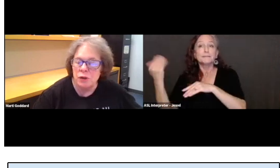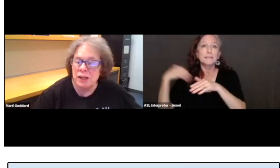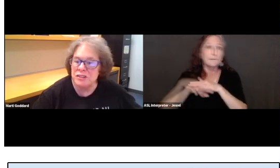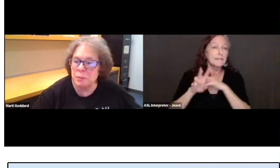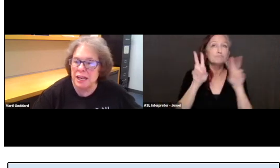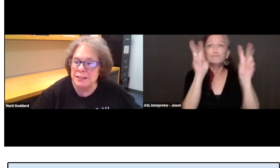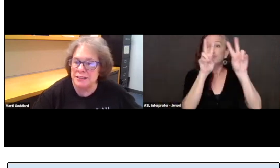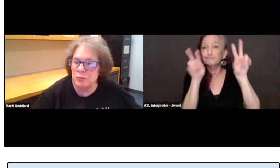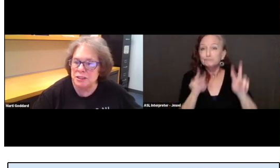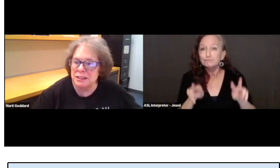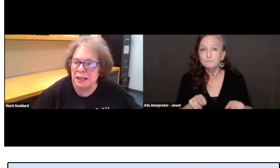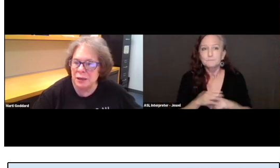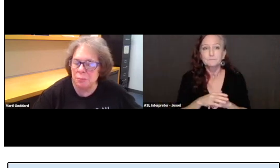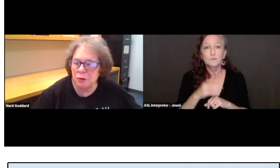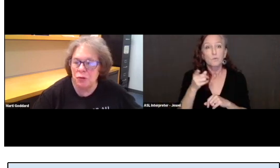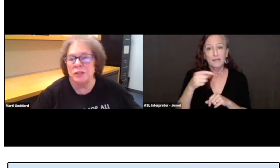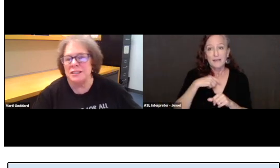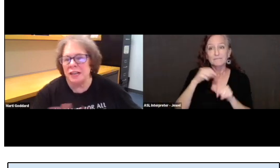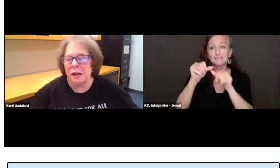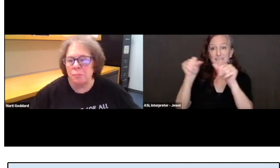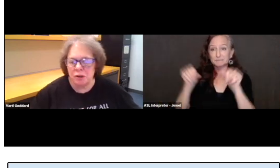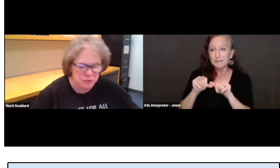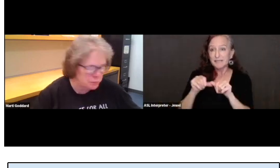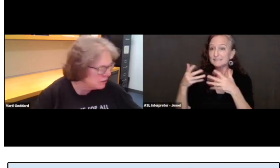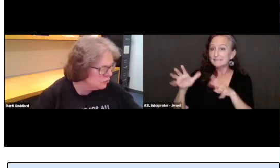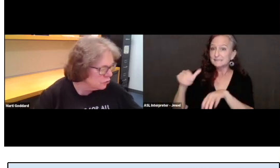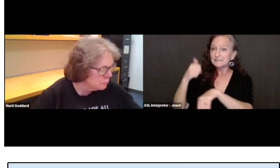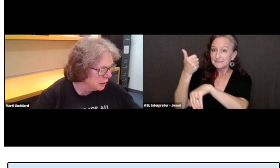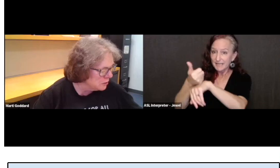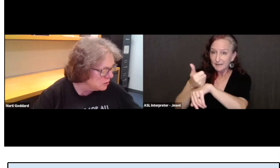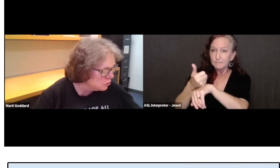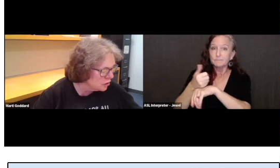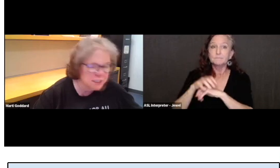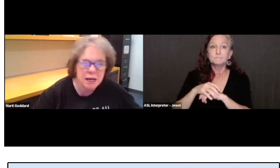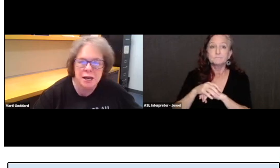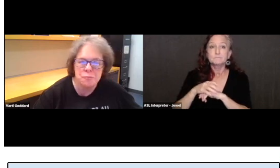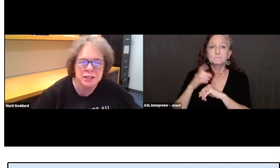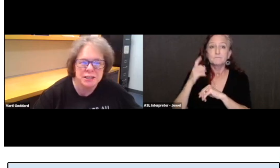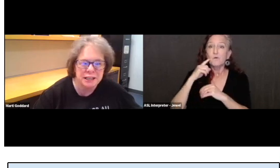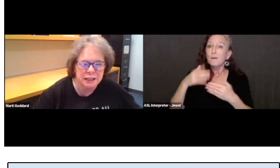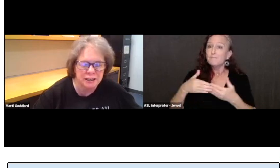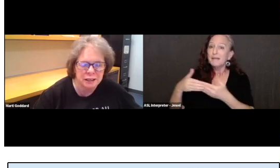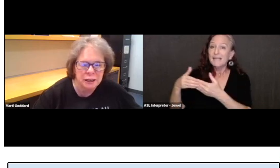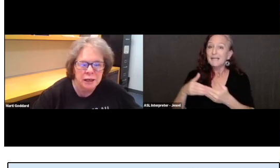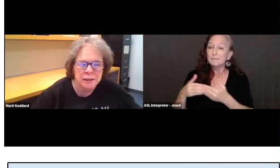We have a space that we've set up or we set up our space for baby storytime when needed.